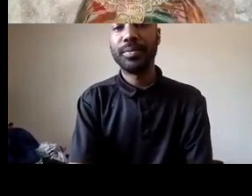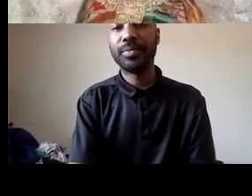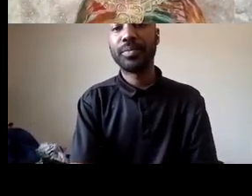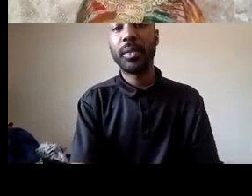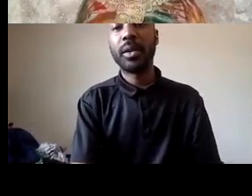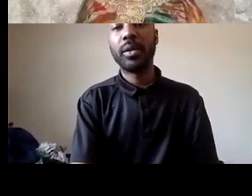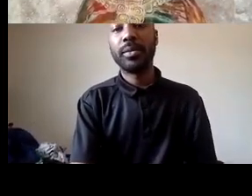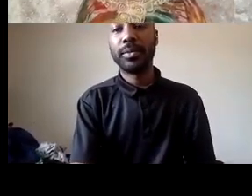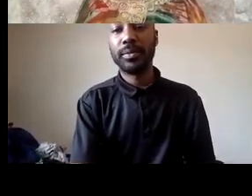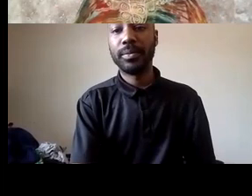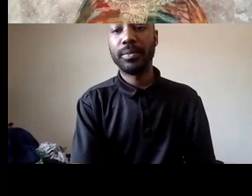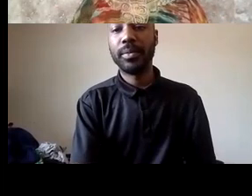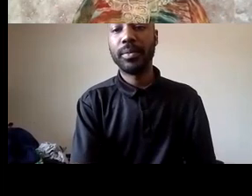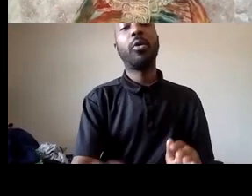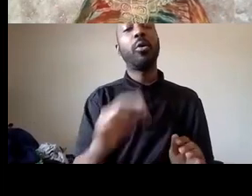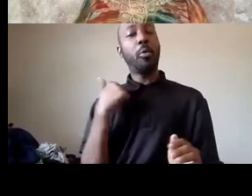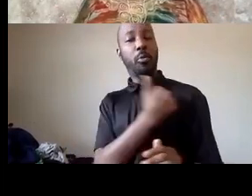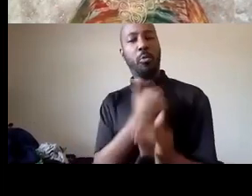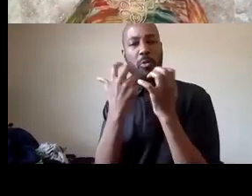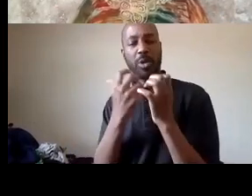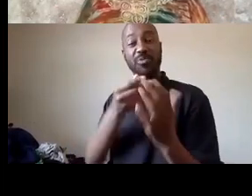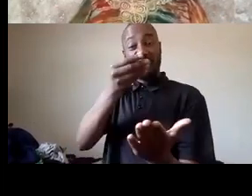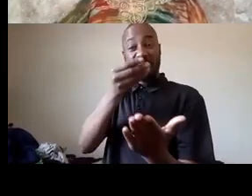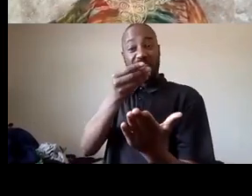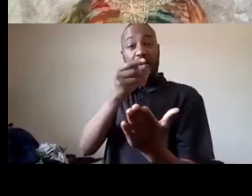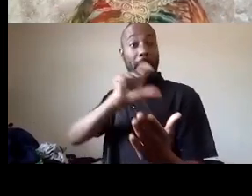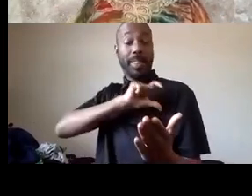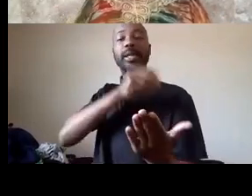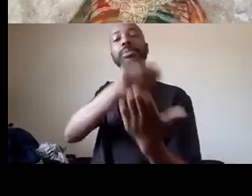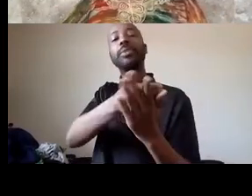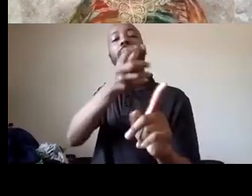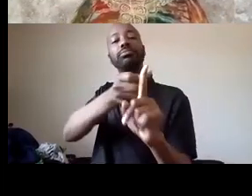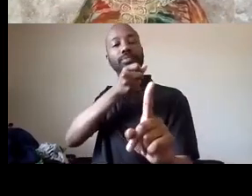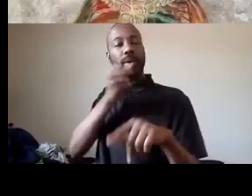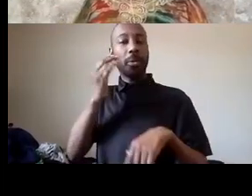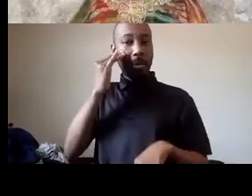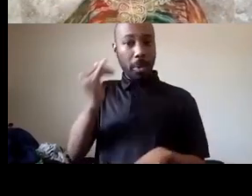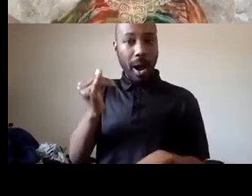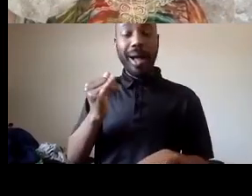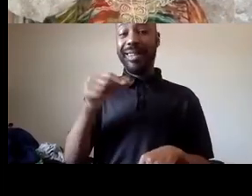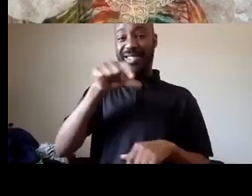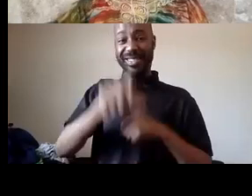this year because also as we're having a need for health care resources